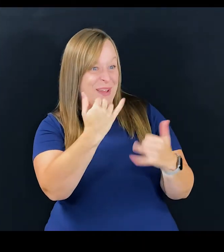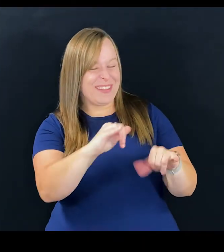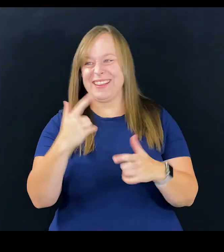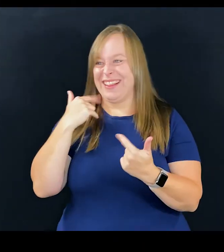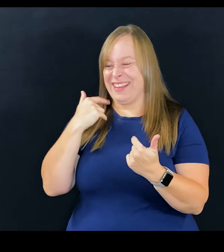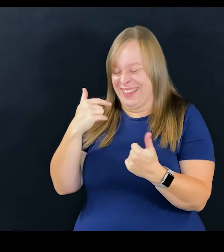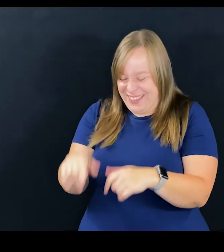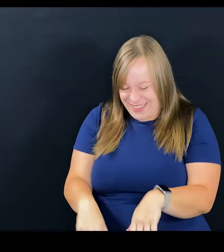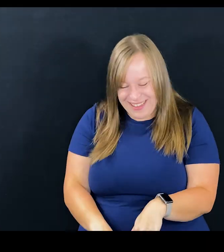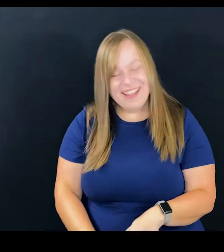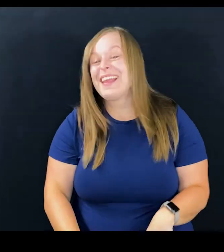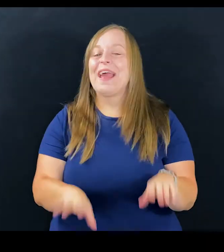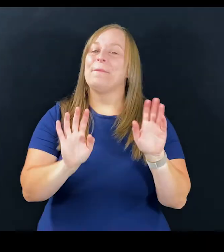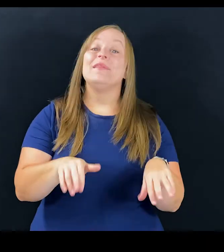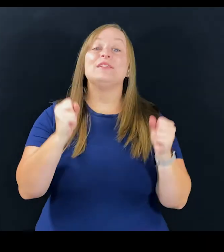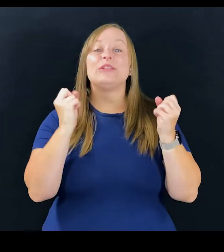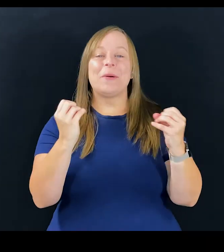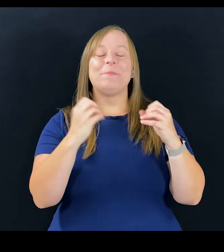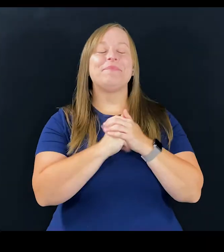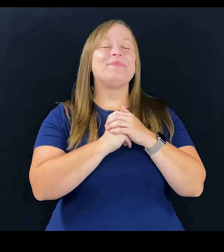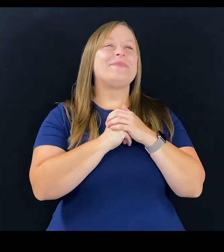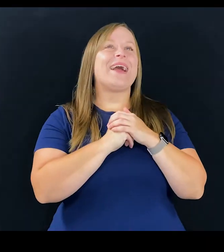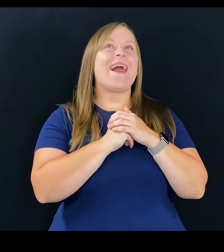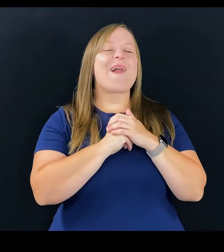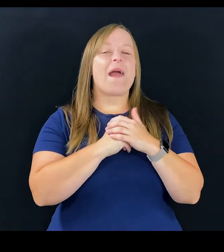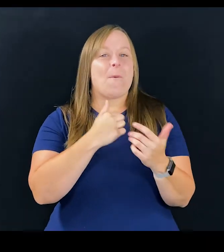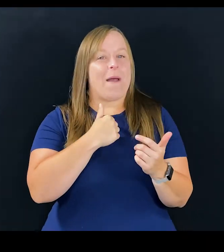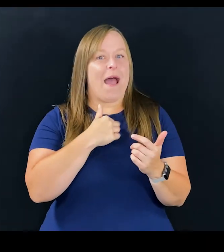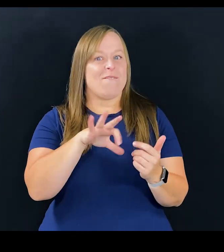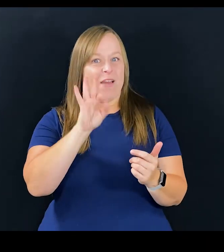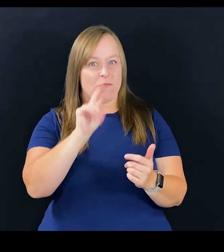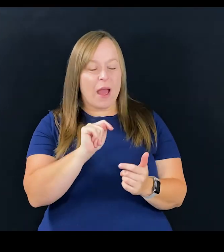(both laugh) So what I found